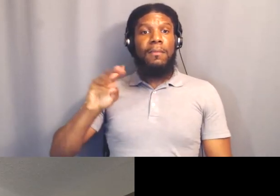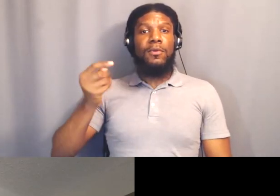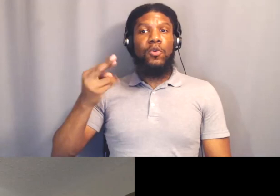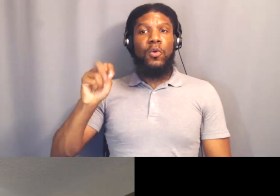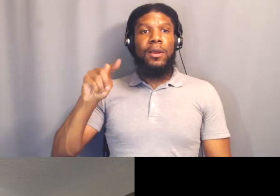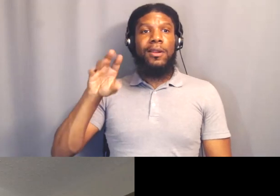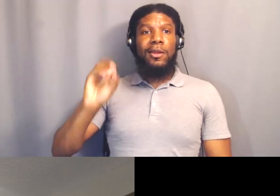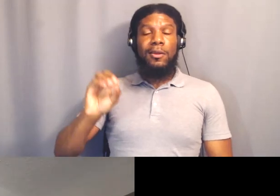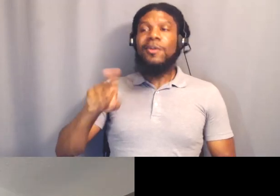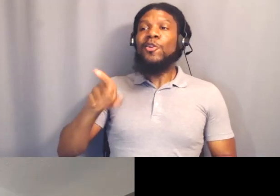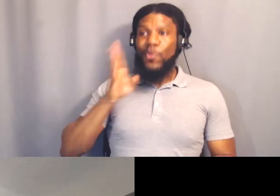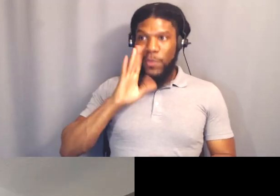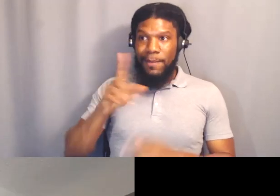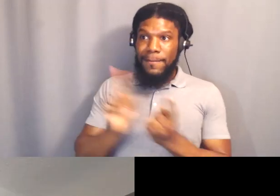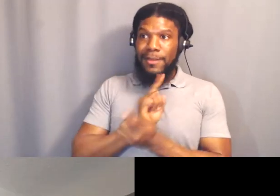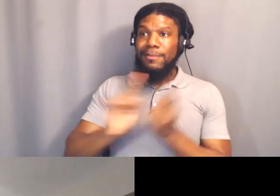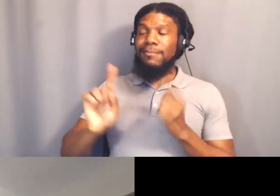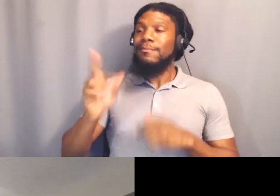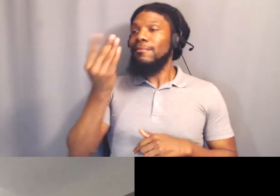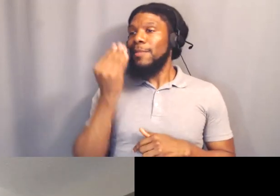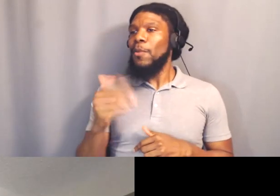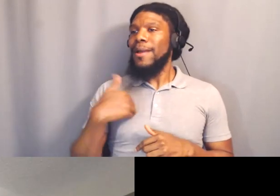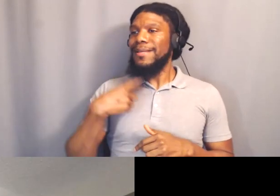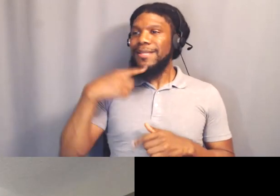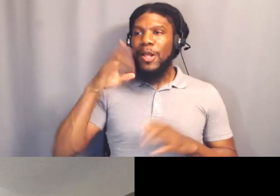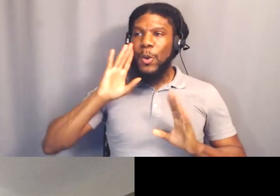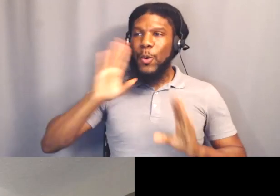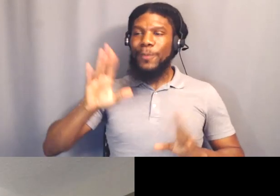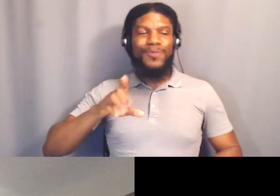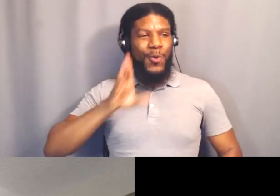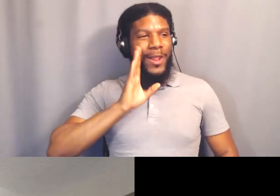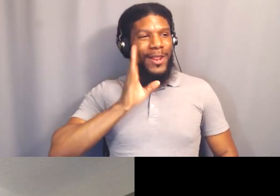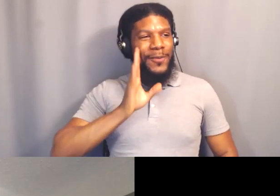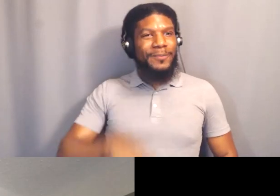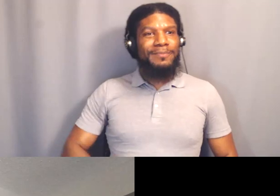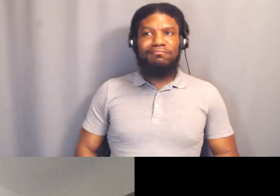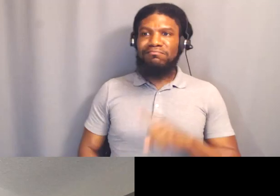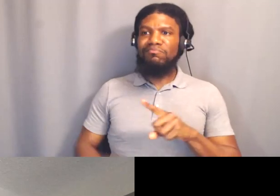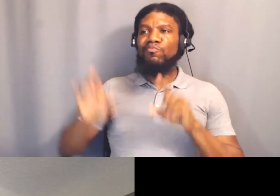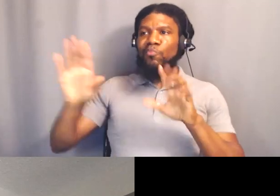I will. That's great. That's a really clear way of using your voice.